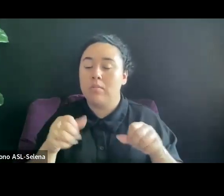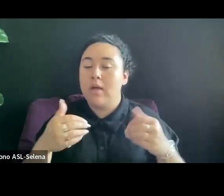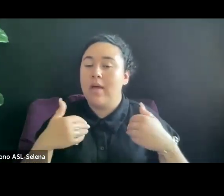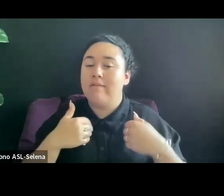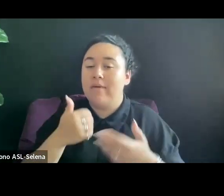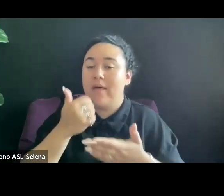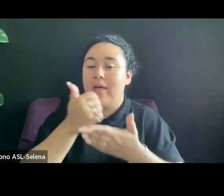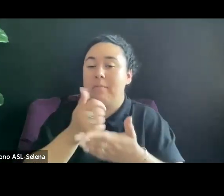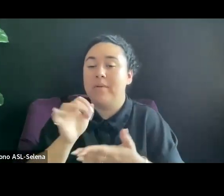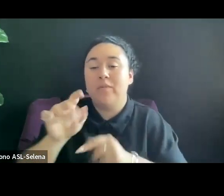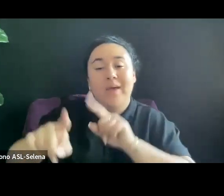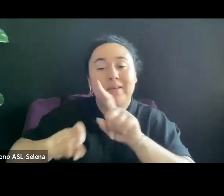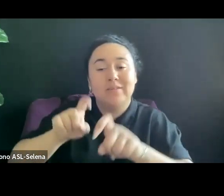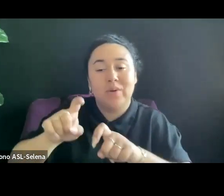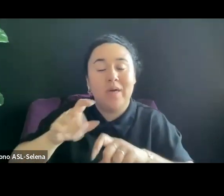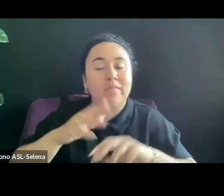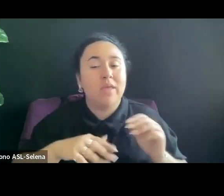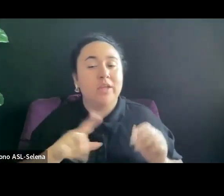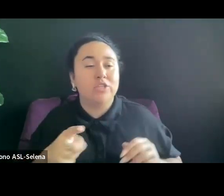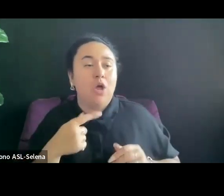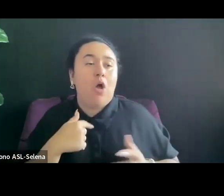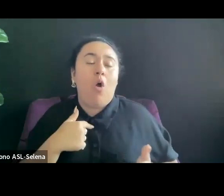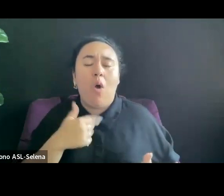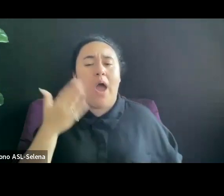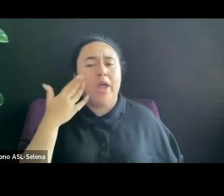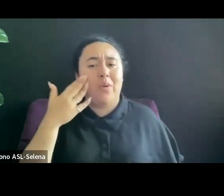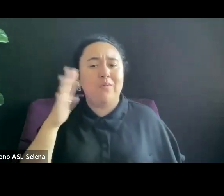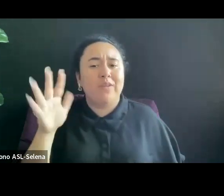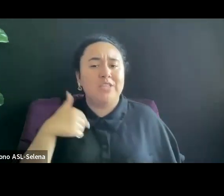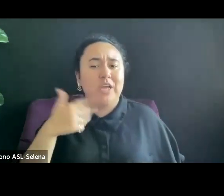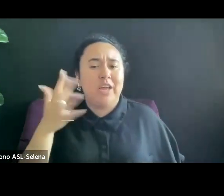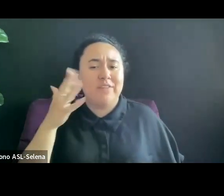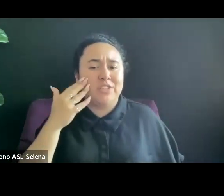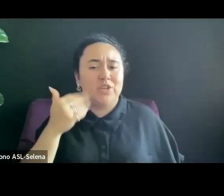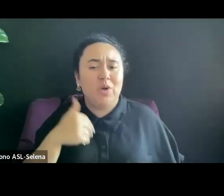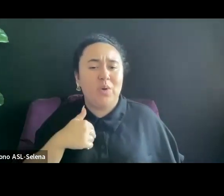THAN IF YOU PRETEND ONO SOMETHING AND ARE FOUND OUT NOT TO.